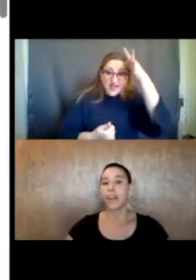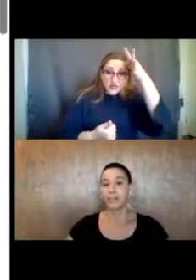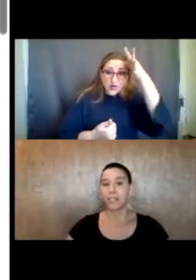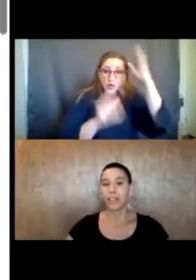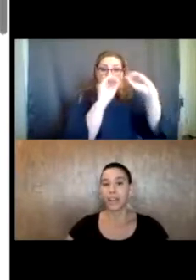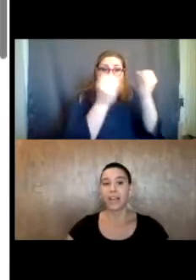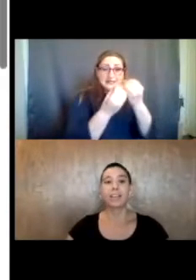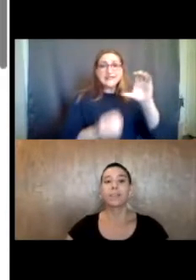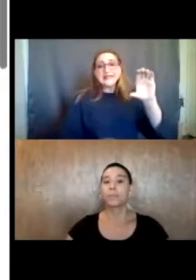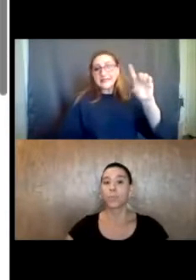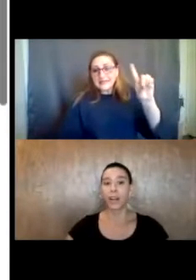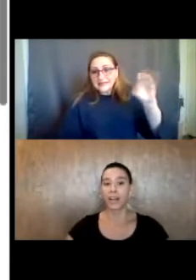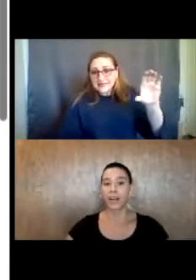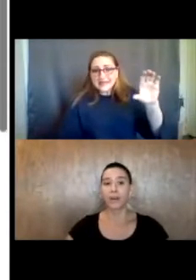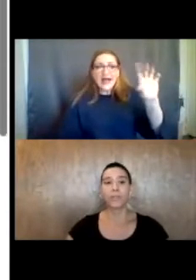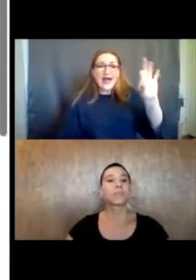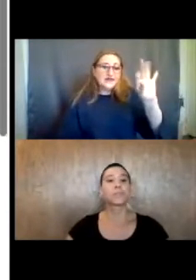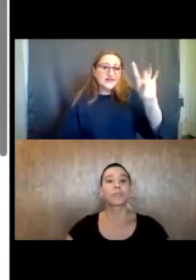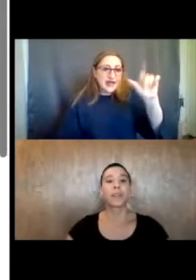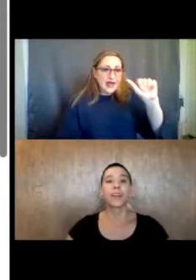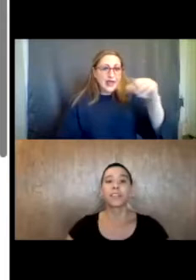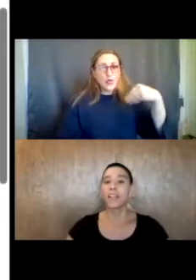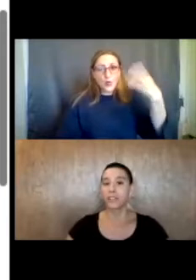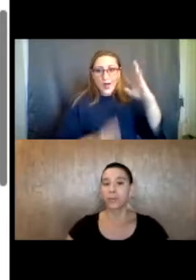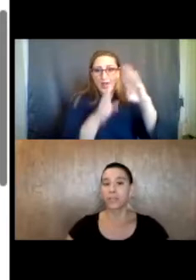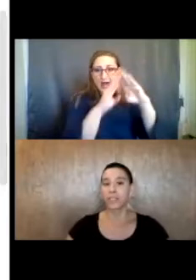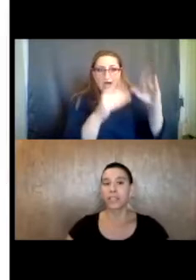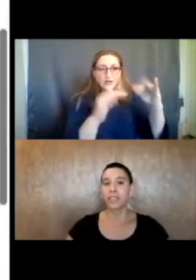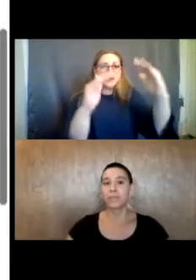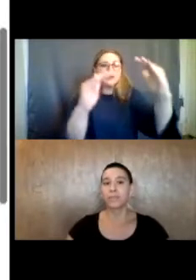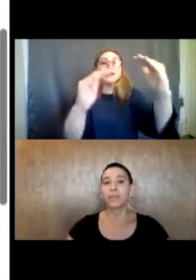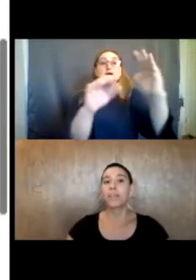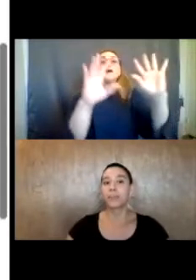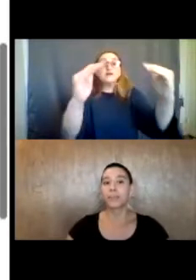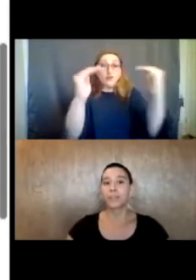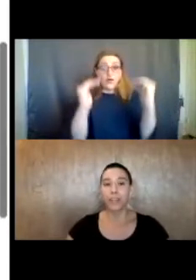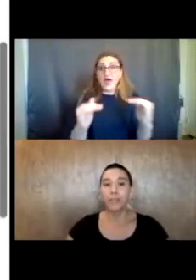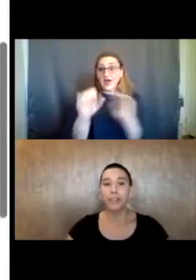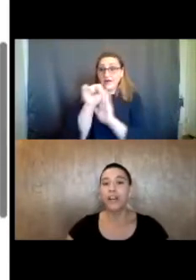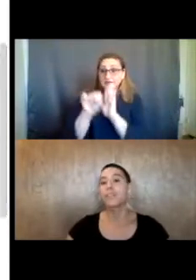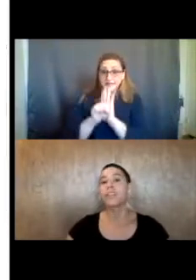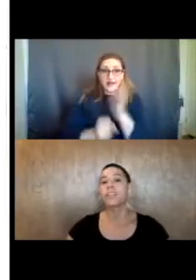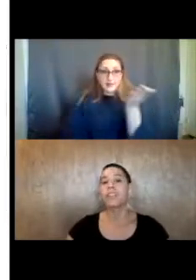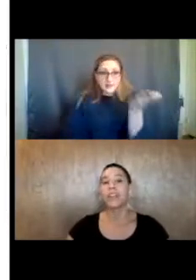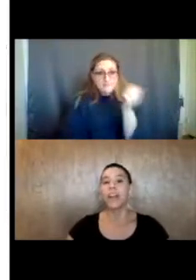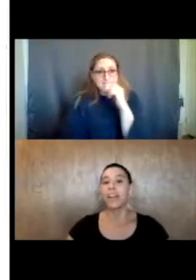DC, FDA, White House ; state sources,